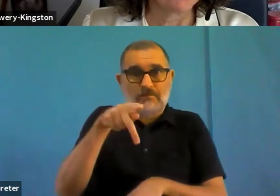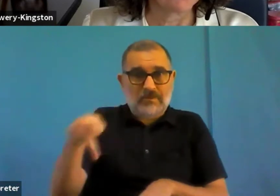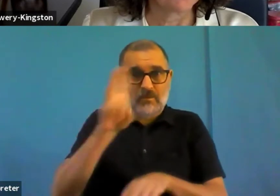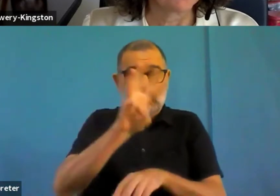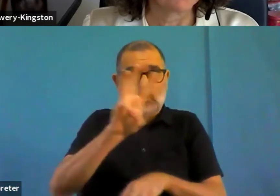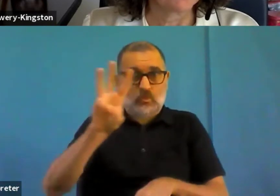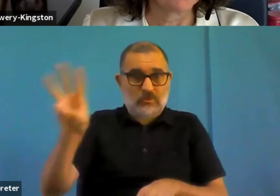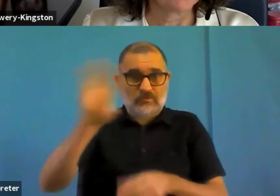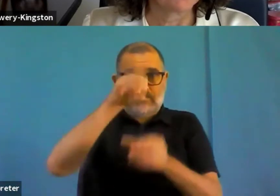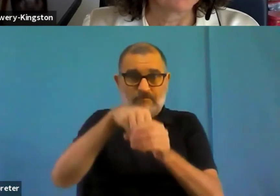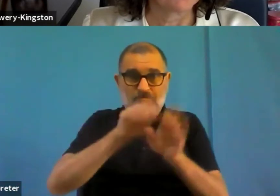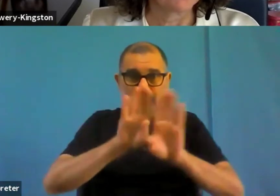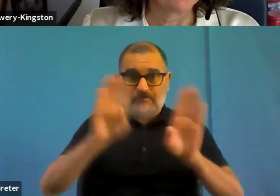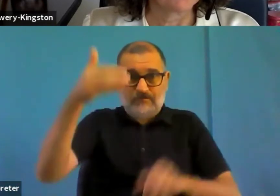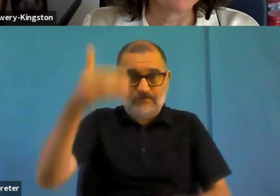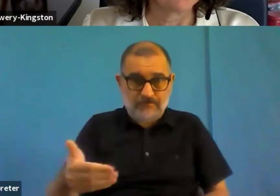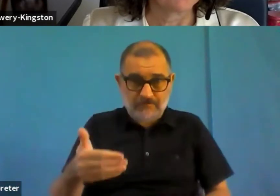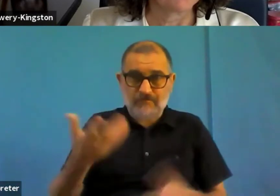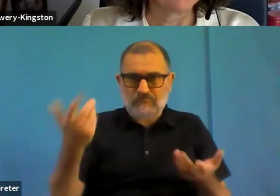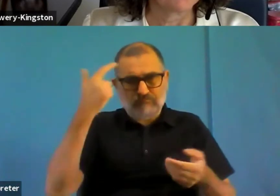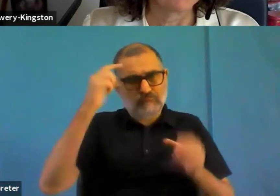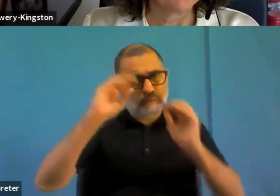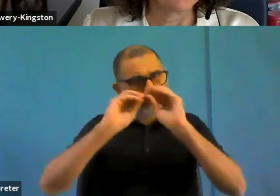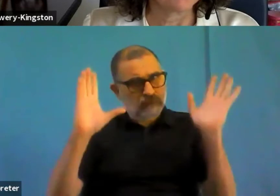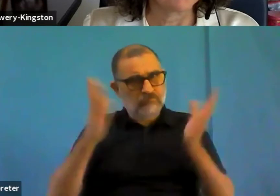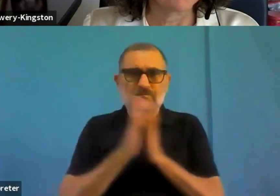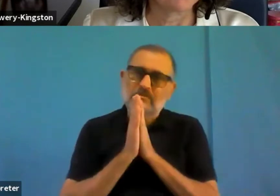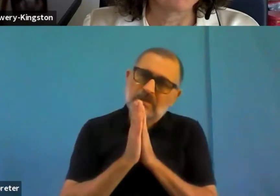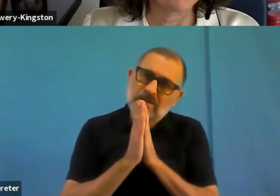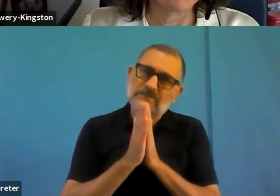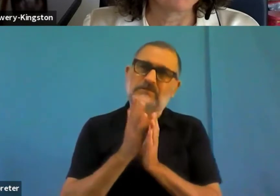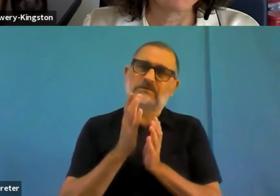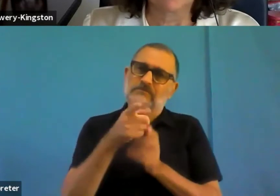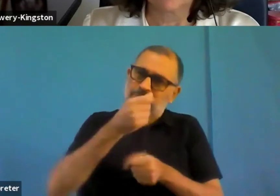So do not forget to keep on updating accessibility features. Do not delete them.